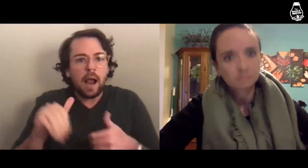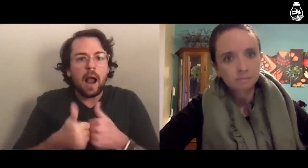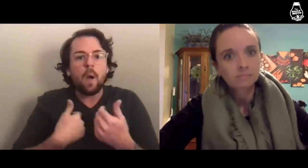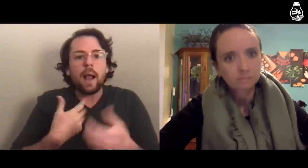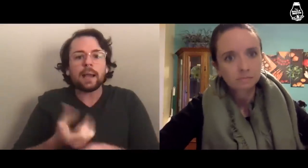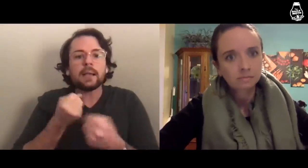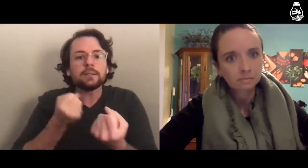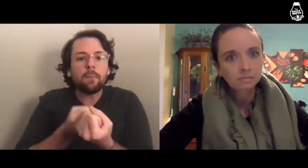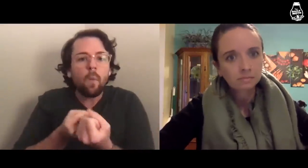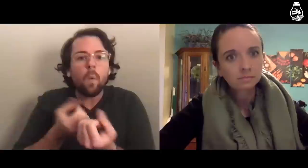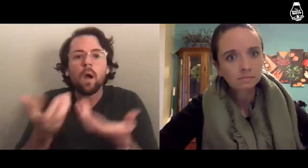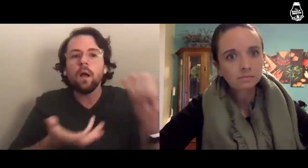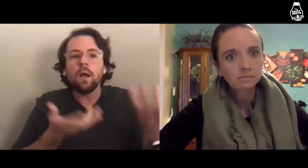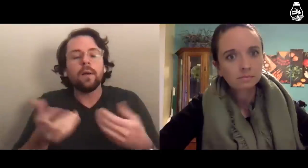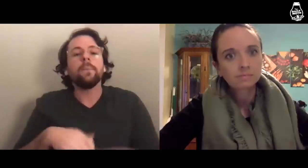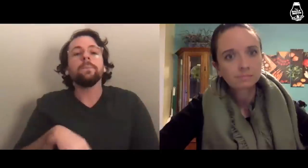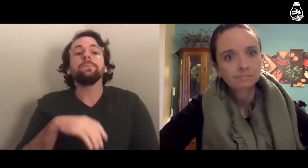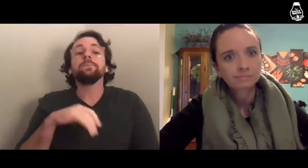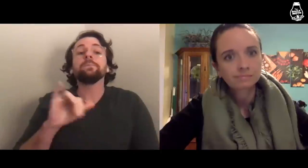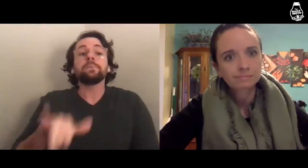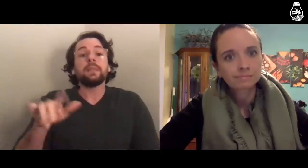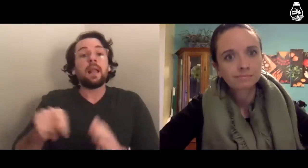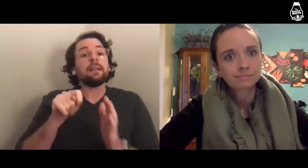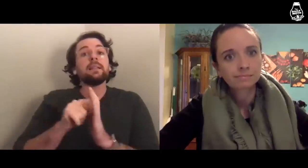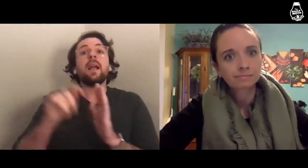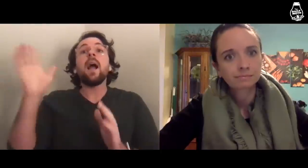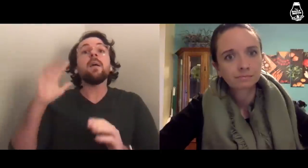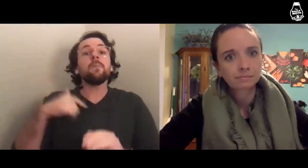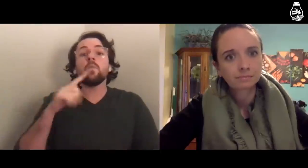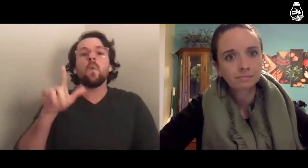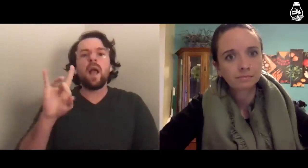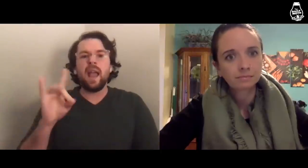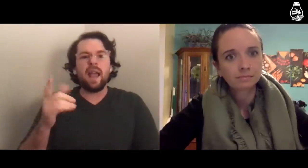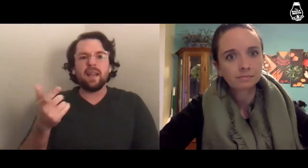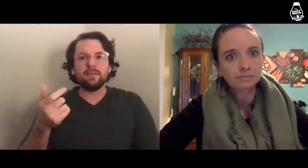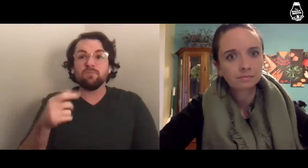and they don’t know how to get support. At that time, when I was 28...